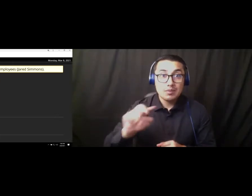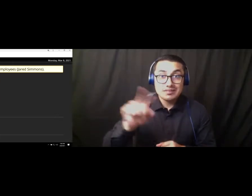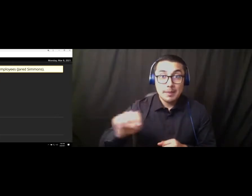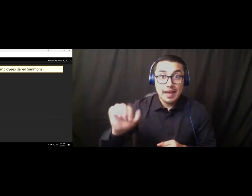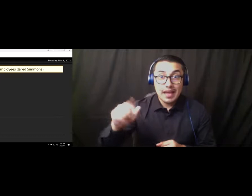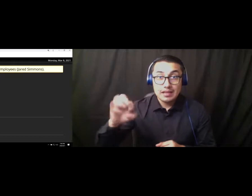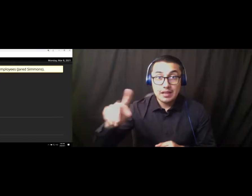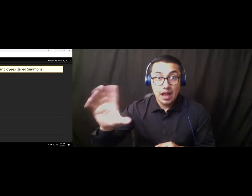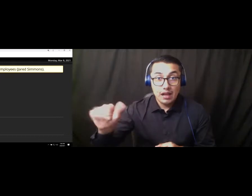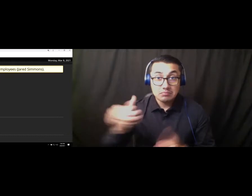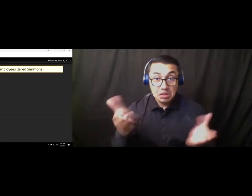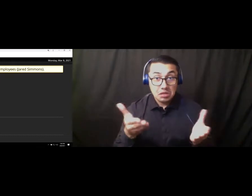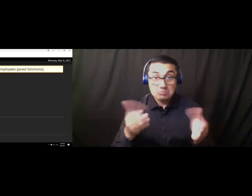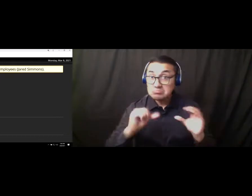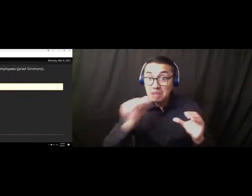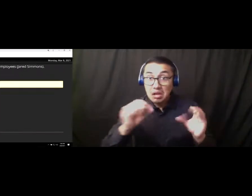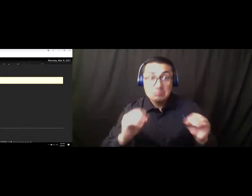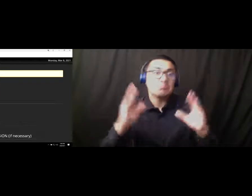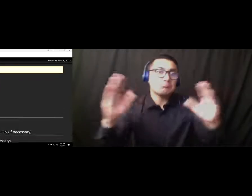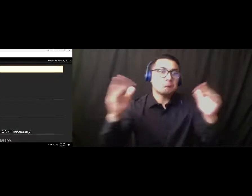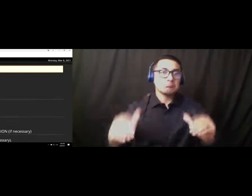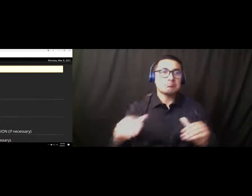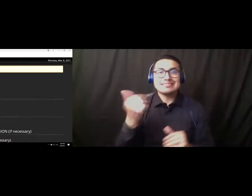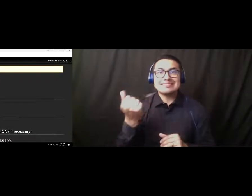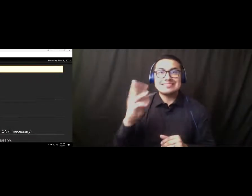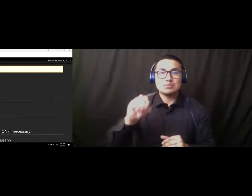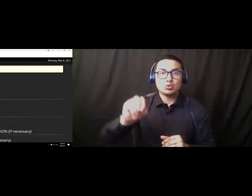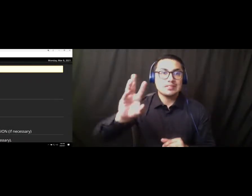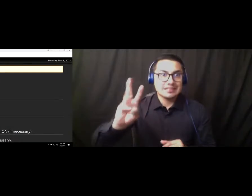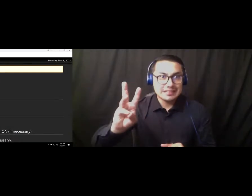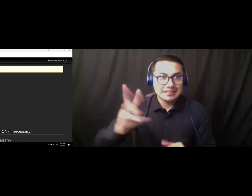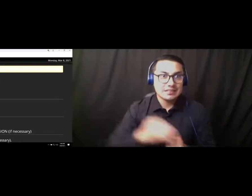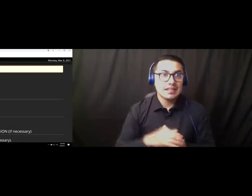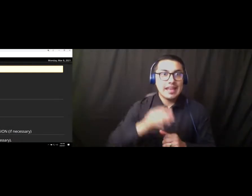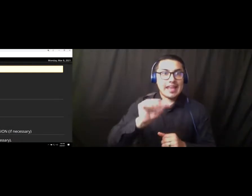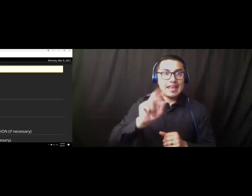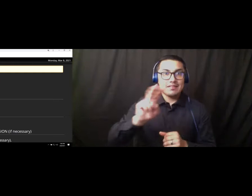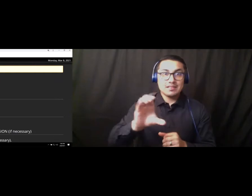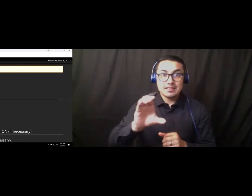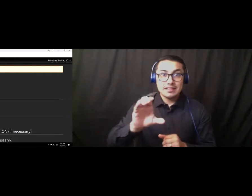16.6 Antelope Valley College Foundation, Dianne Knippel. Nope.